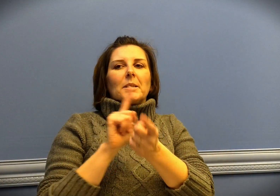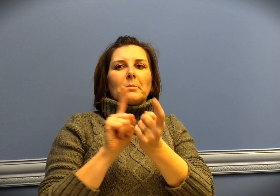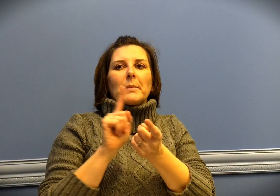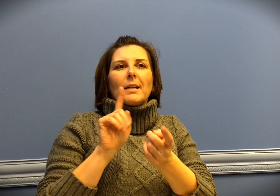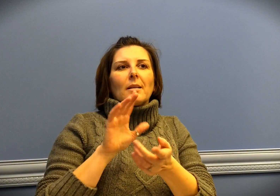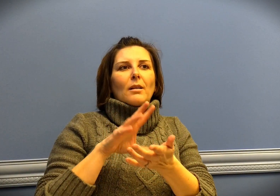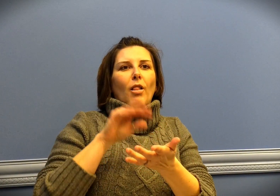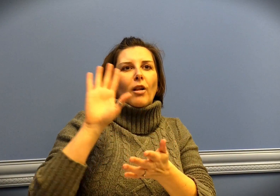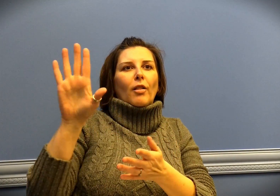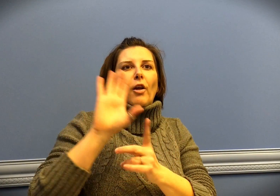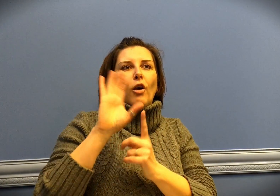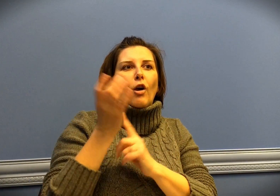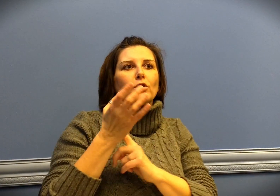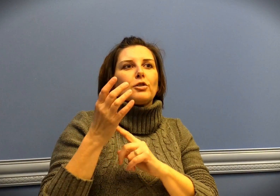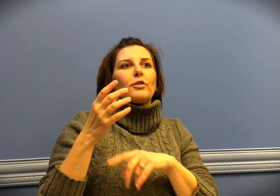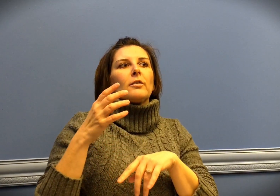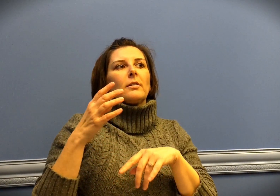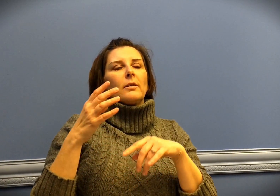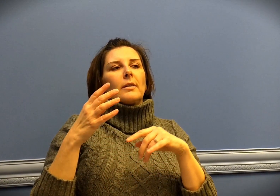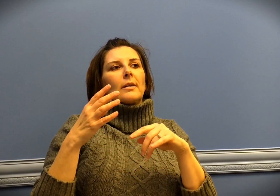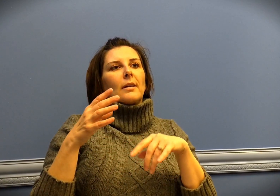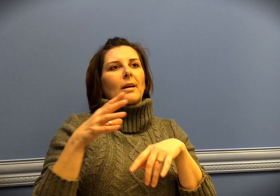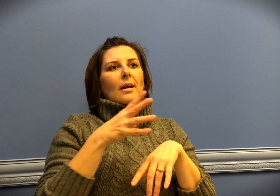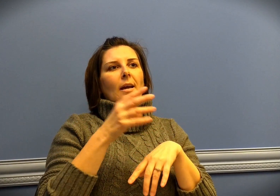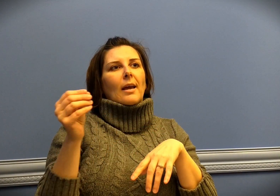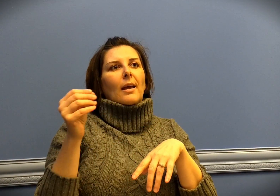and be able to meet them and learn about their culture